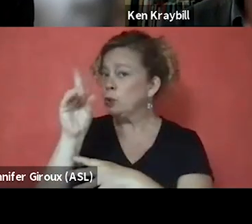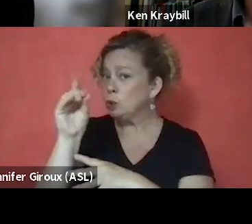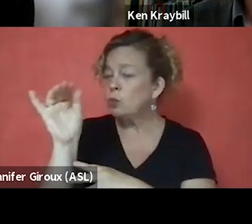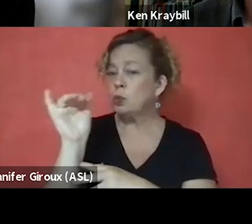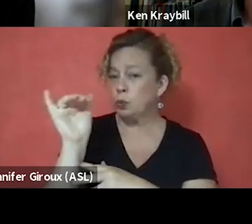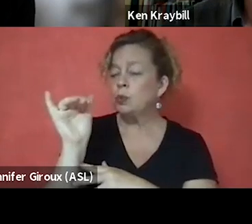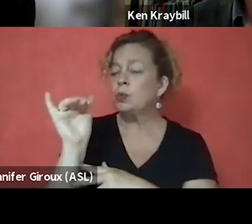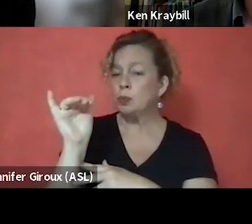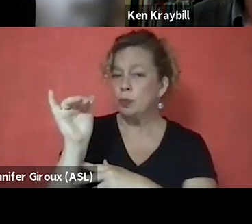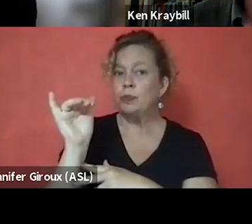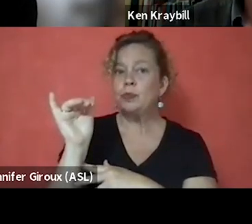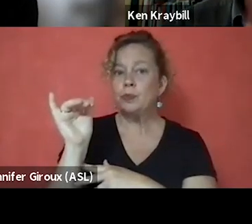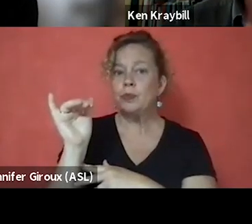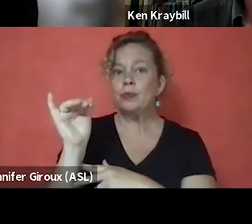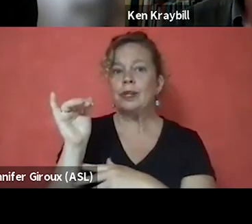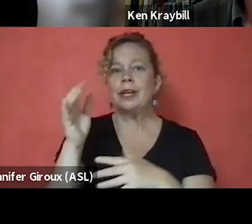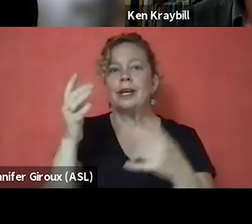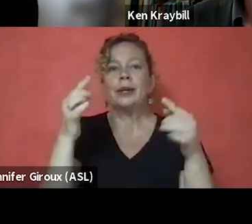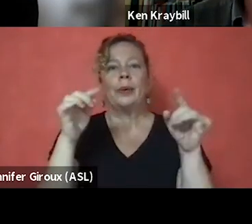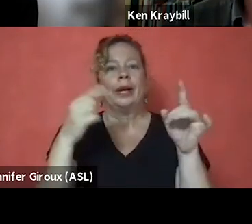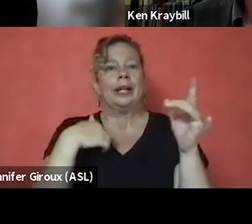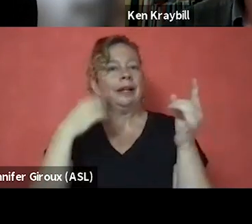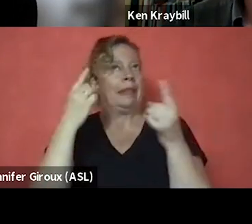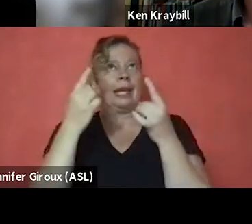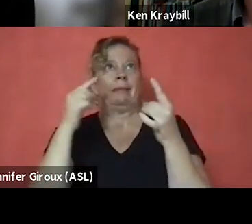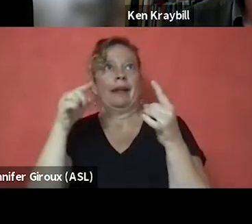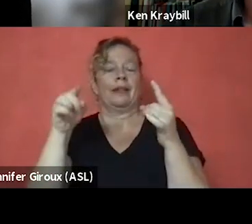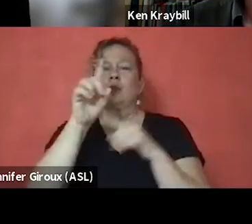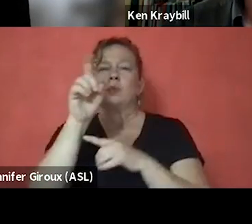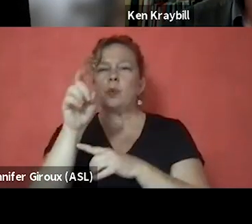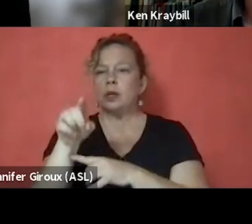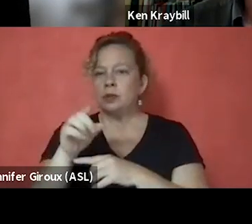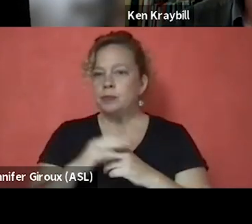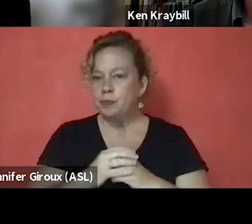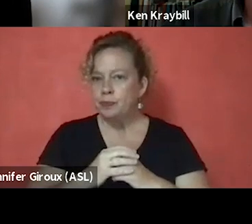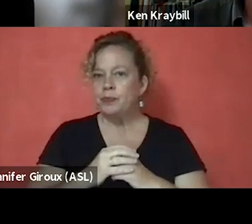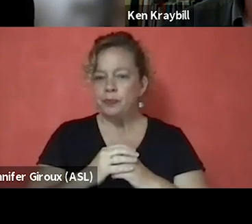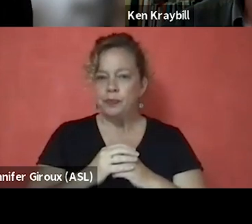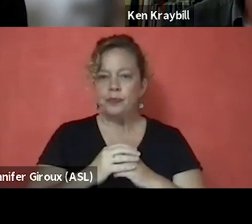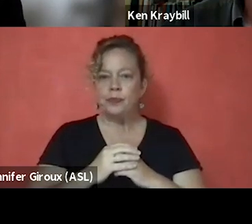So, as I'm thinking about this question, what I can remember,